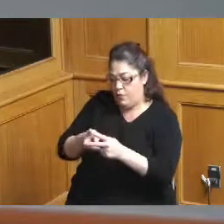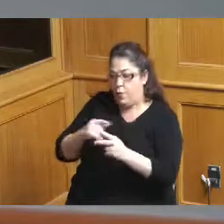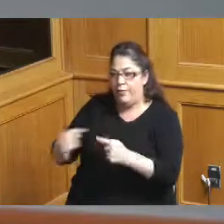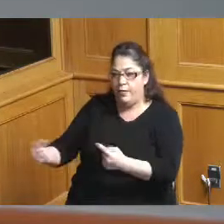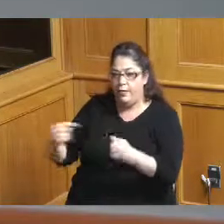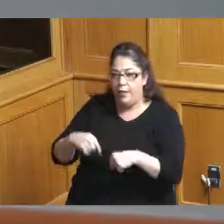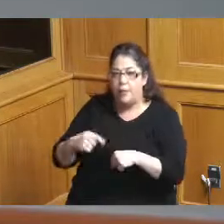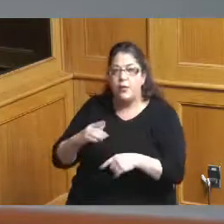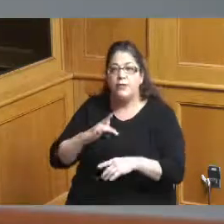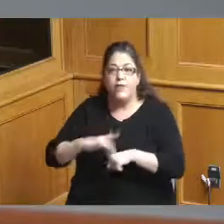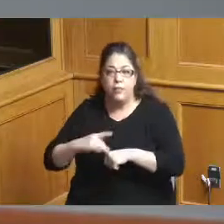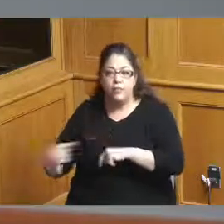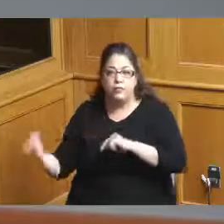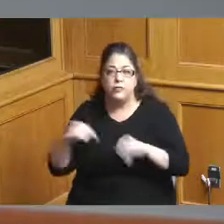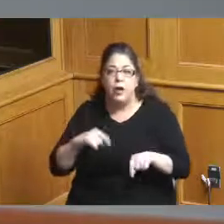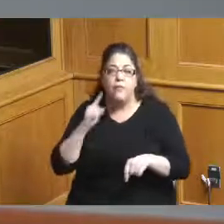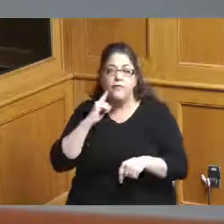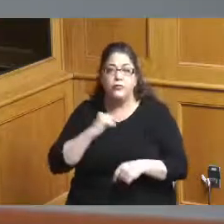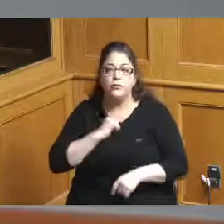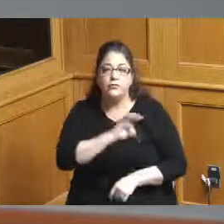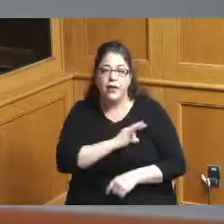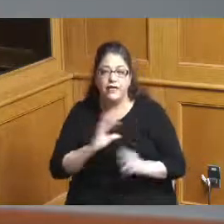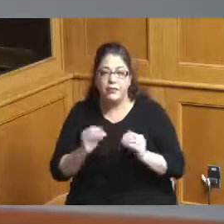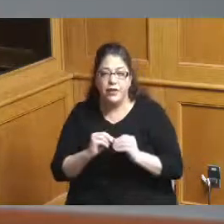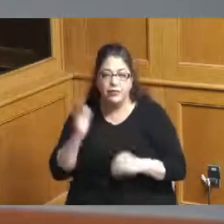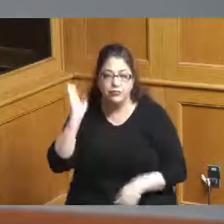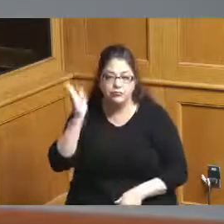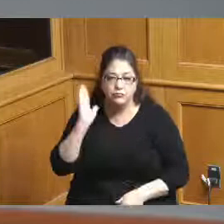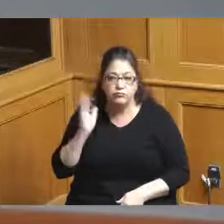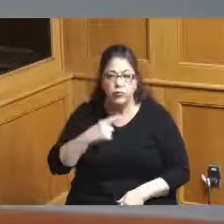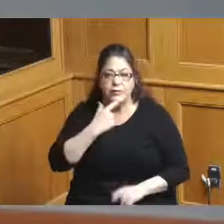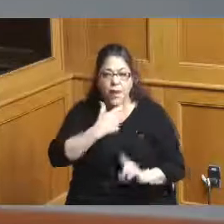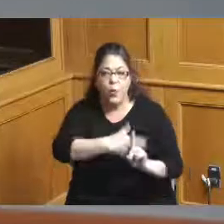staff meeting presentations as you had said Madam President on a quarterly basis or more frequently